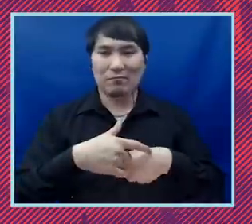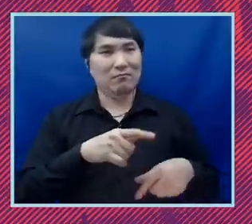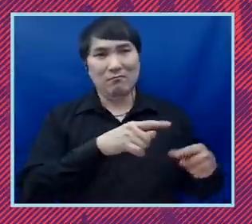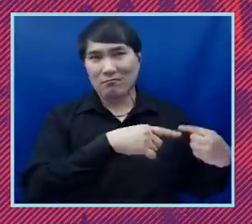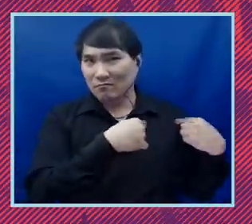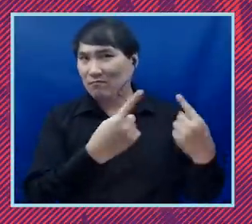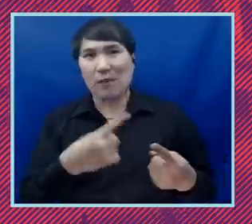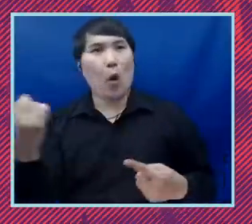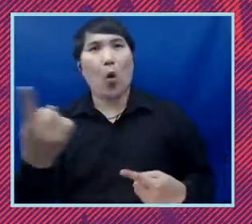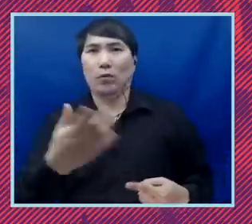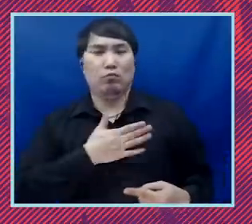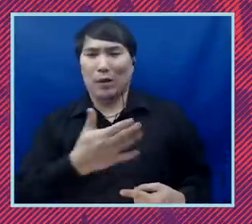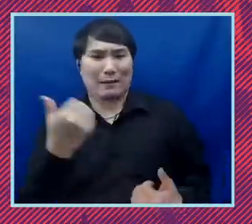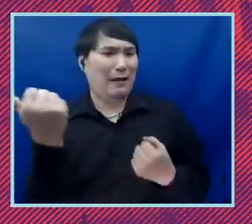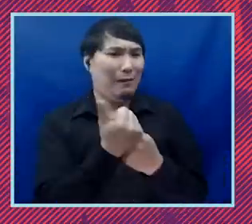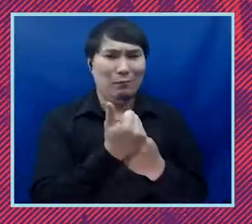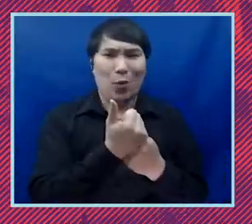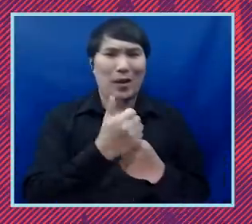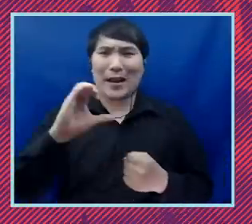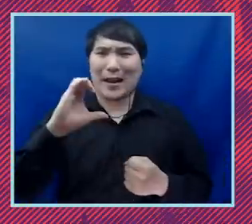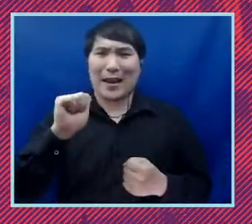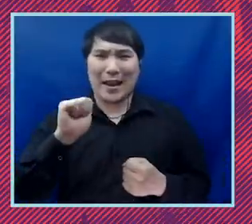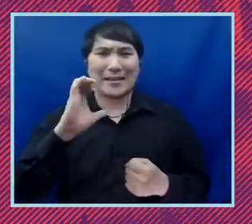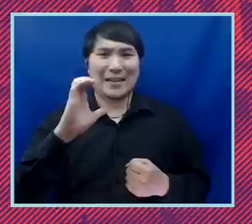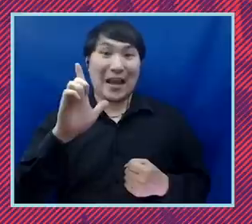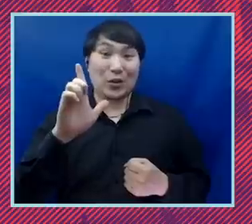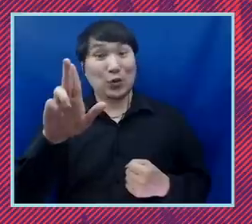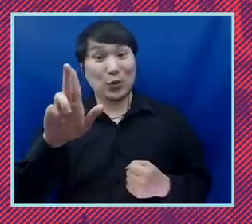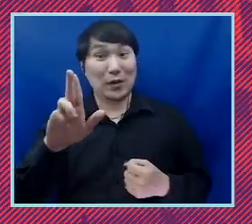the ACLU. So having this opportunity now to serve and to work with you and support the work